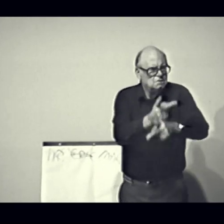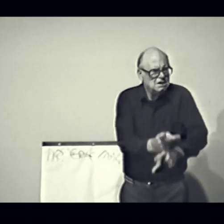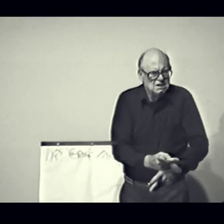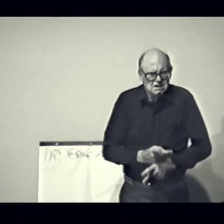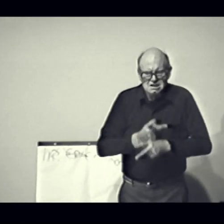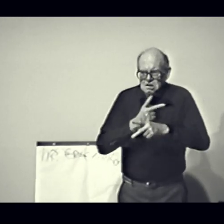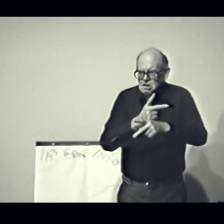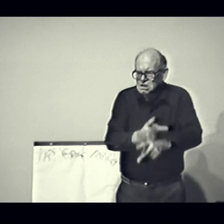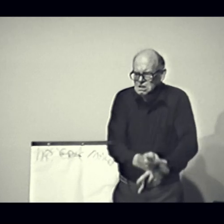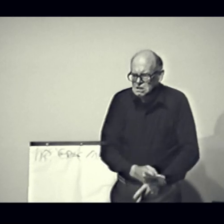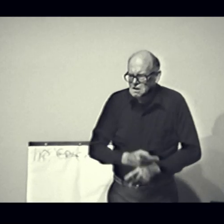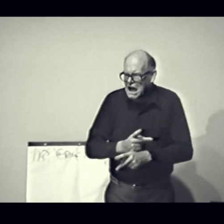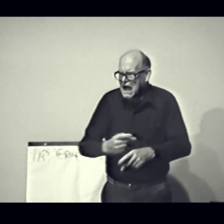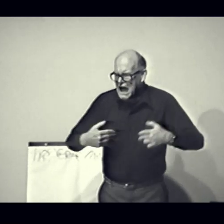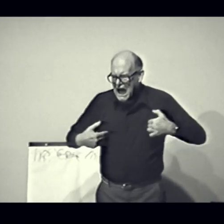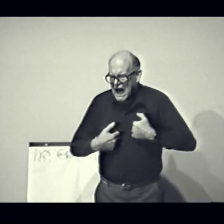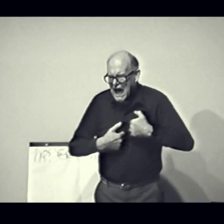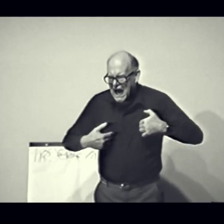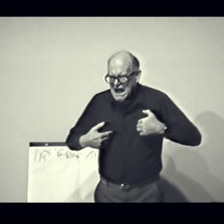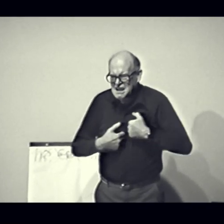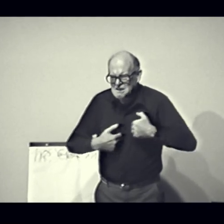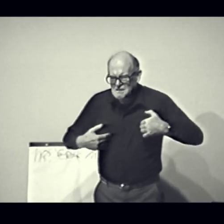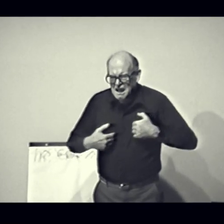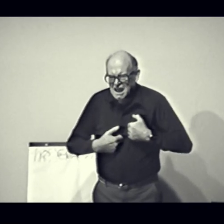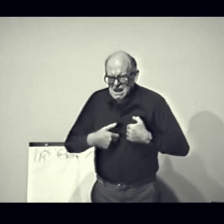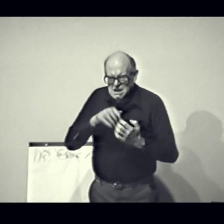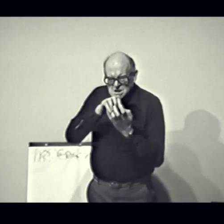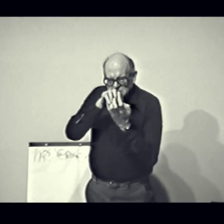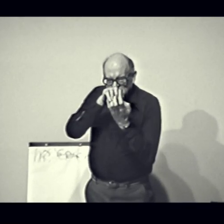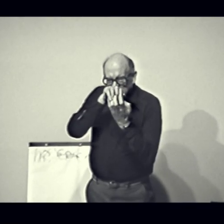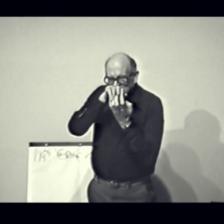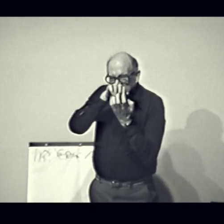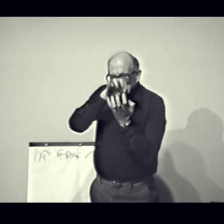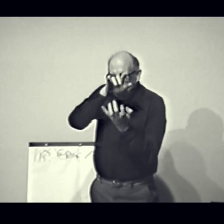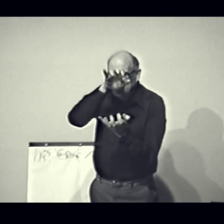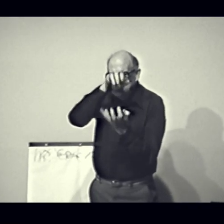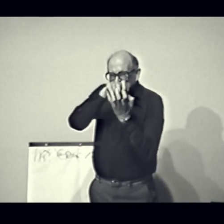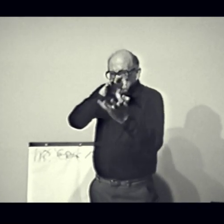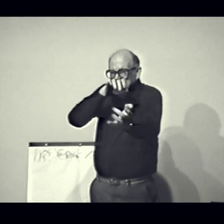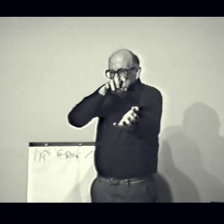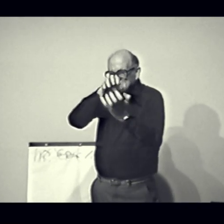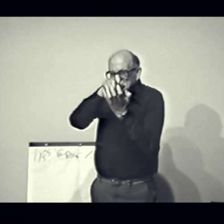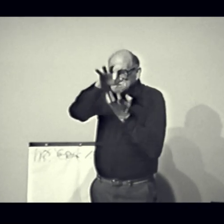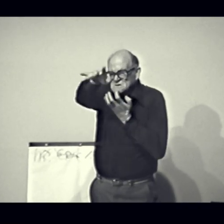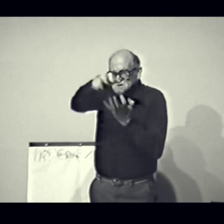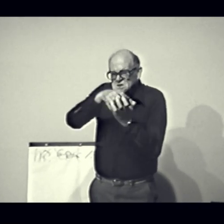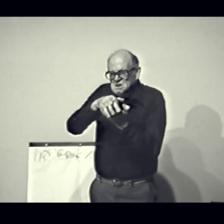Beware the Jabberwock, my son